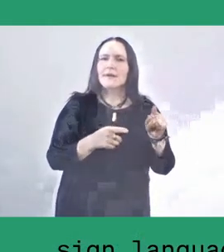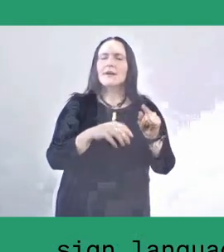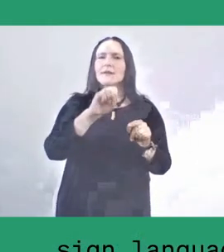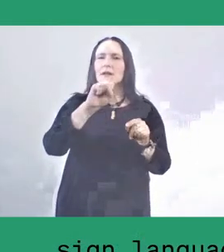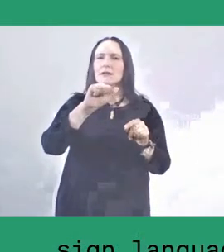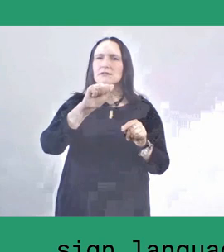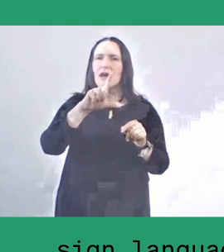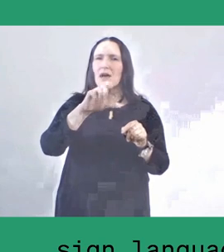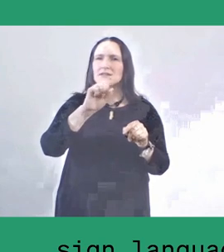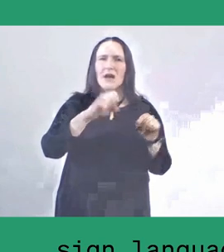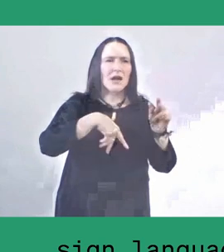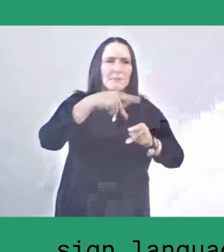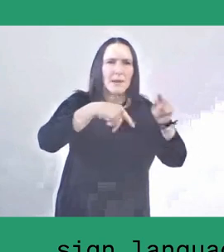and the land becomes exhausted